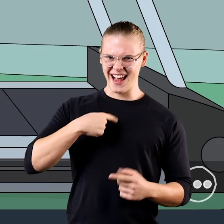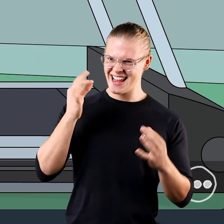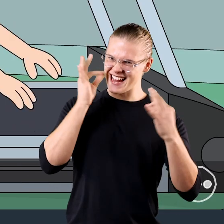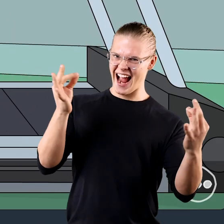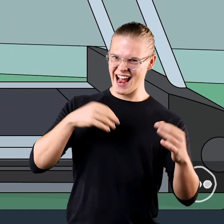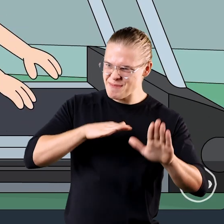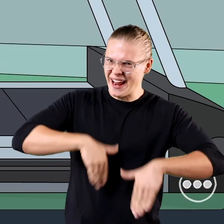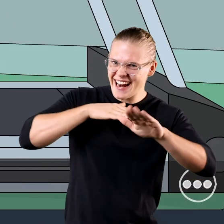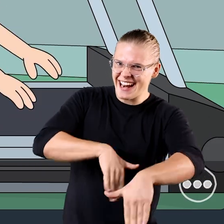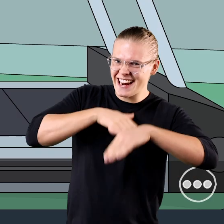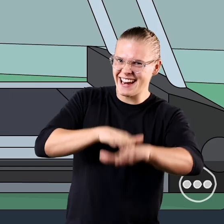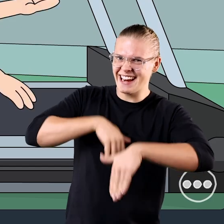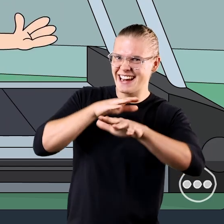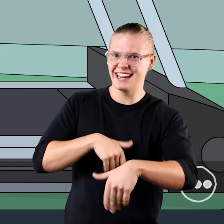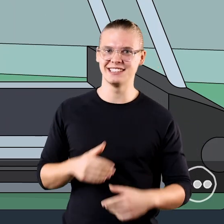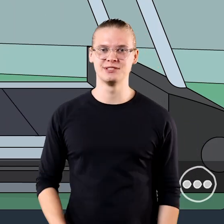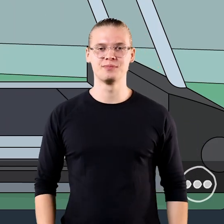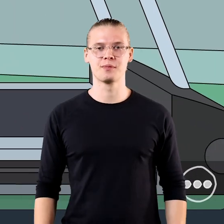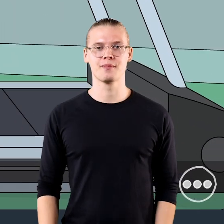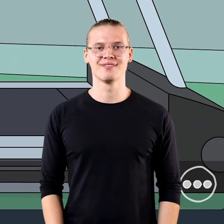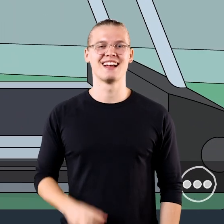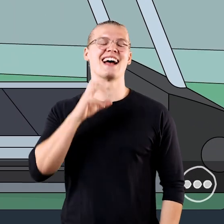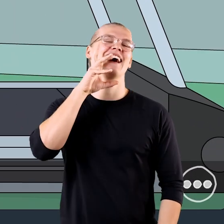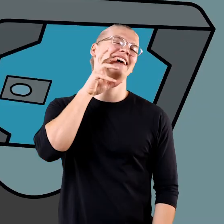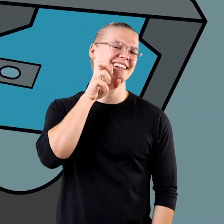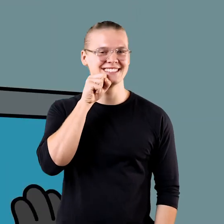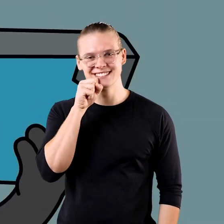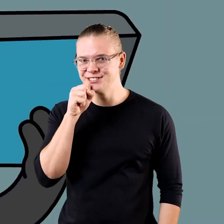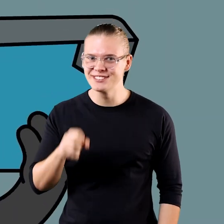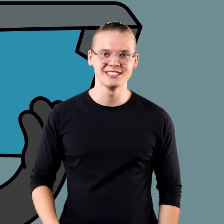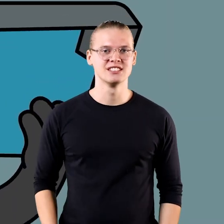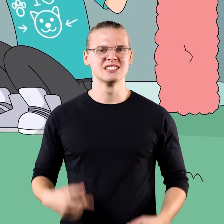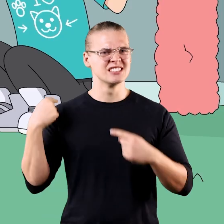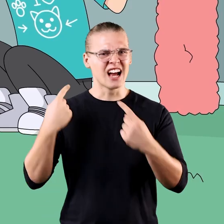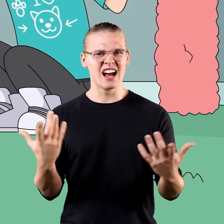How bout the classic cat on treadmill? [meows]